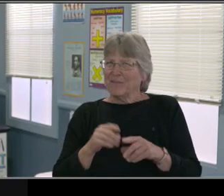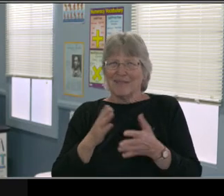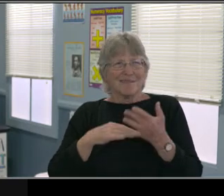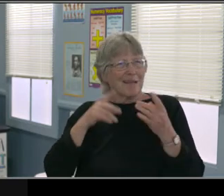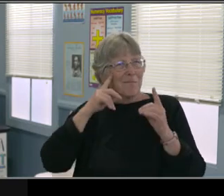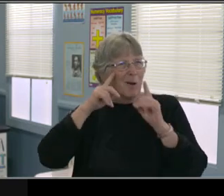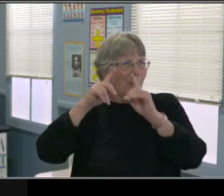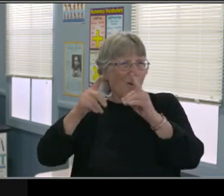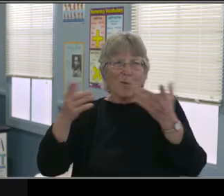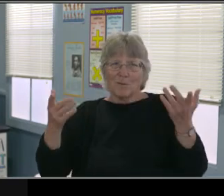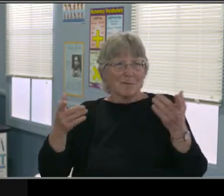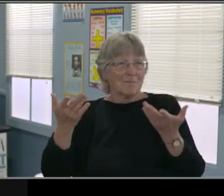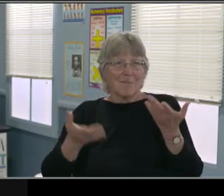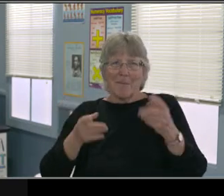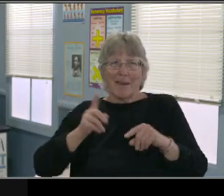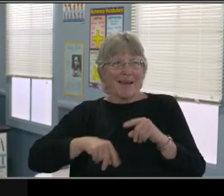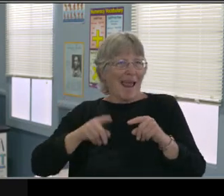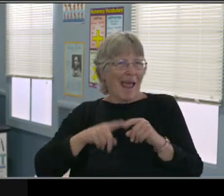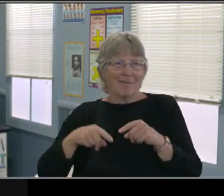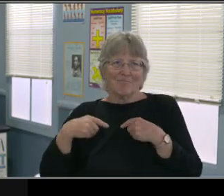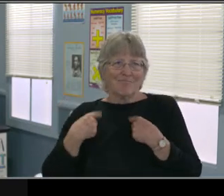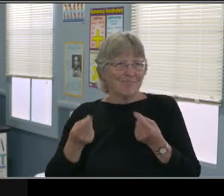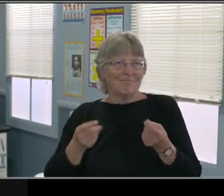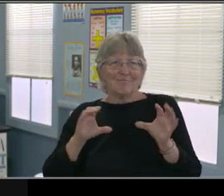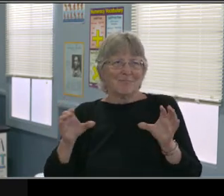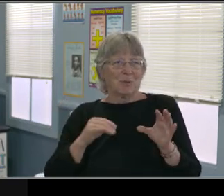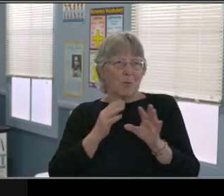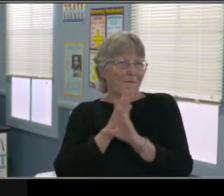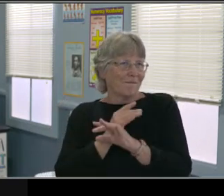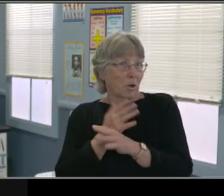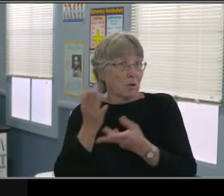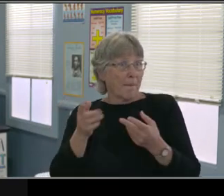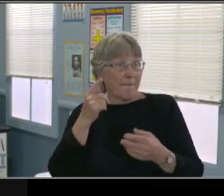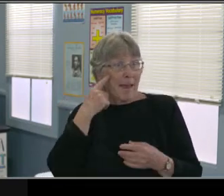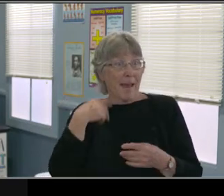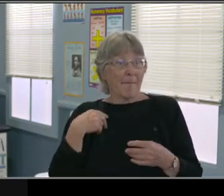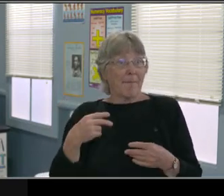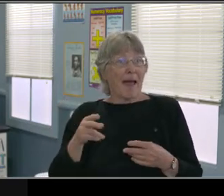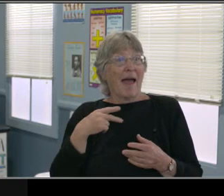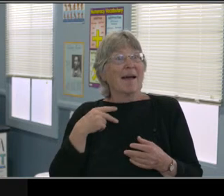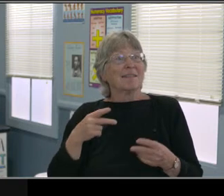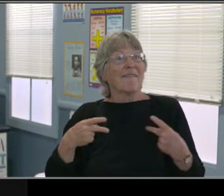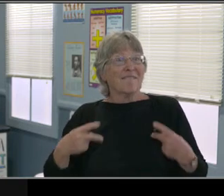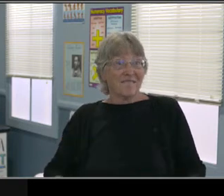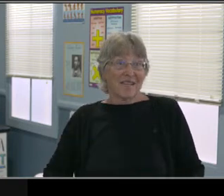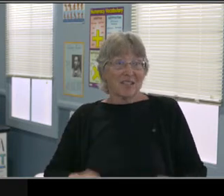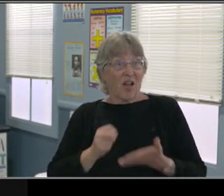where is the student having successes? So we're talking a lot about what they can't do and how we're gonna change things